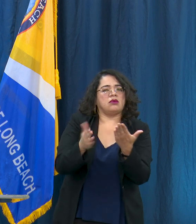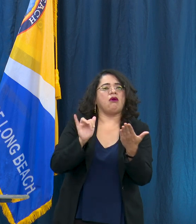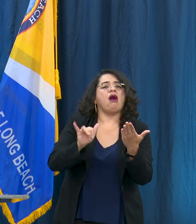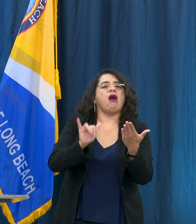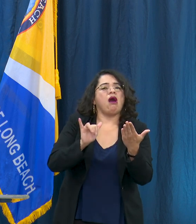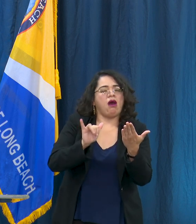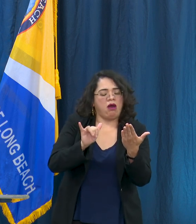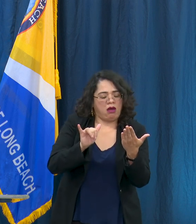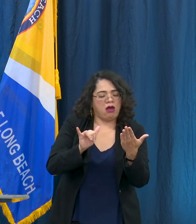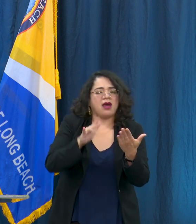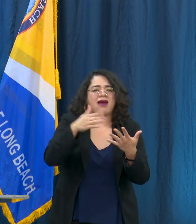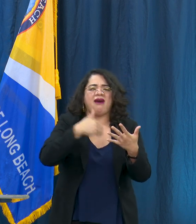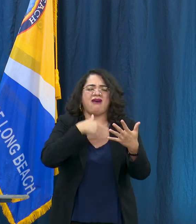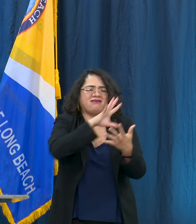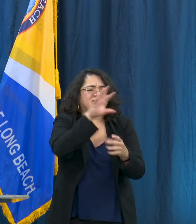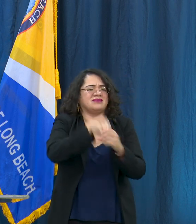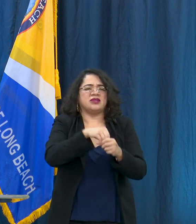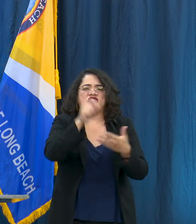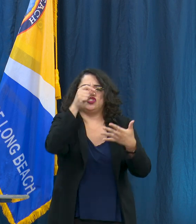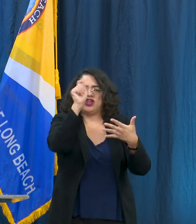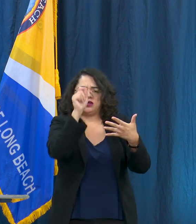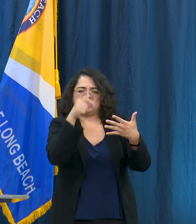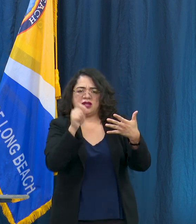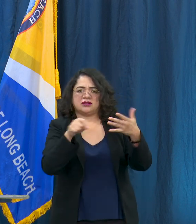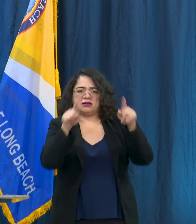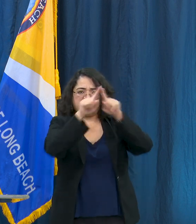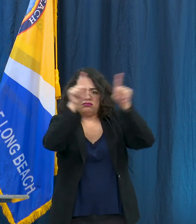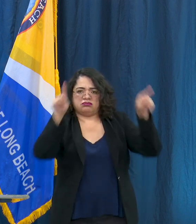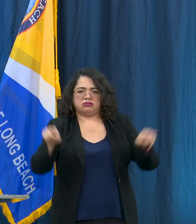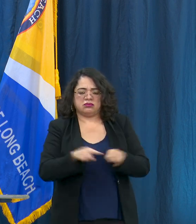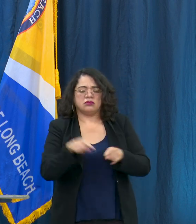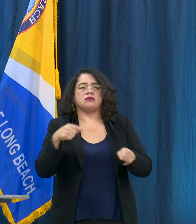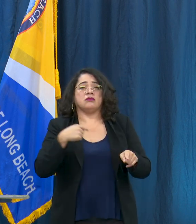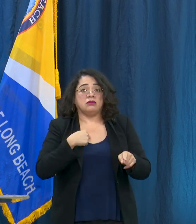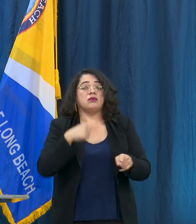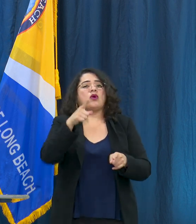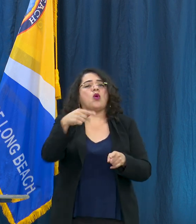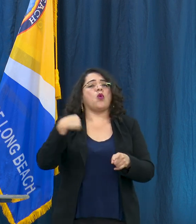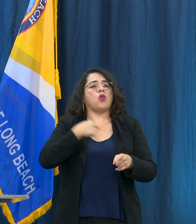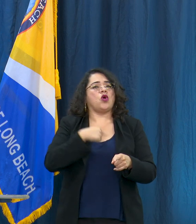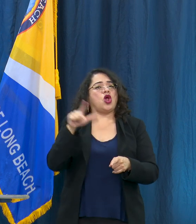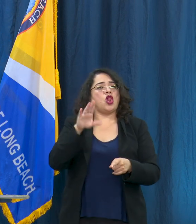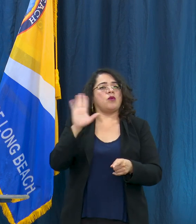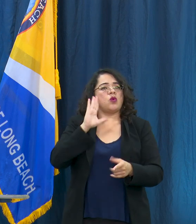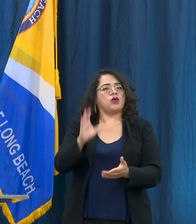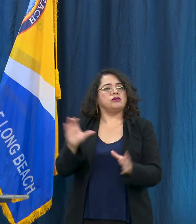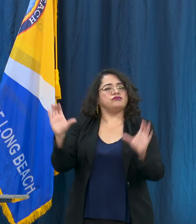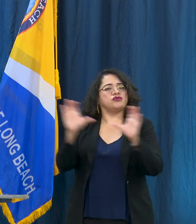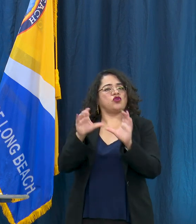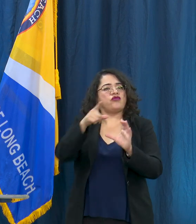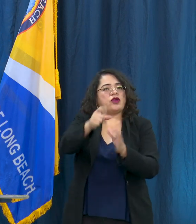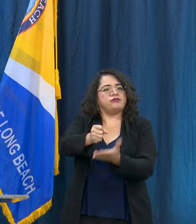kind of like a checklist and an opportunity for your business to get certified as well. So please if you're a business look